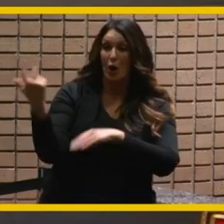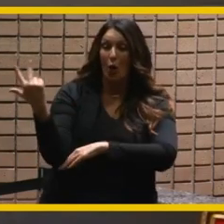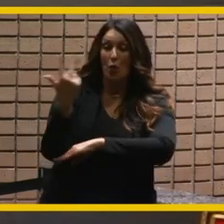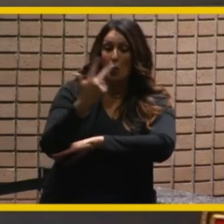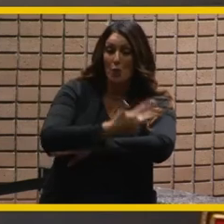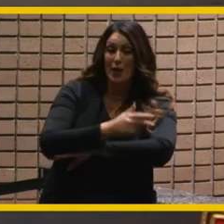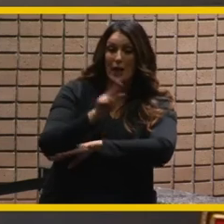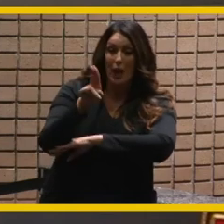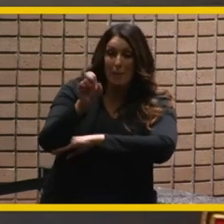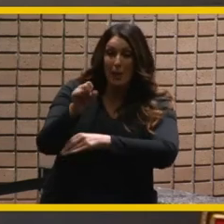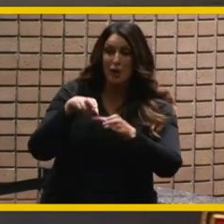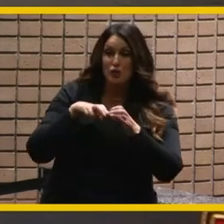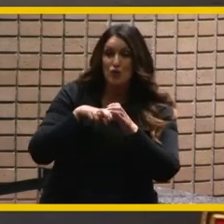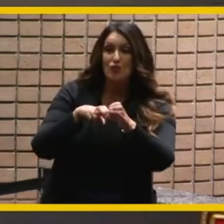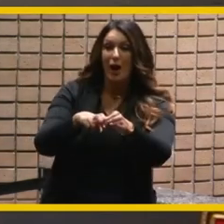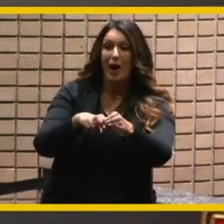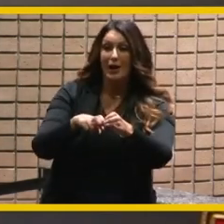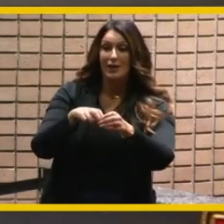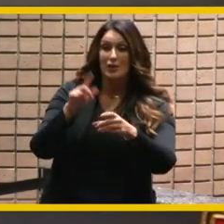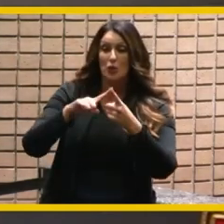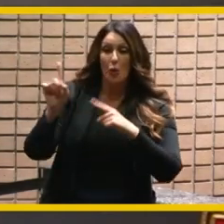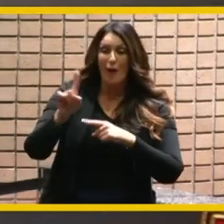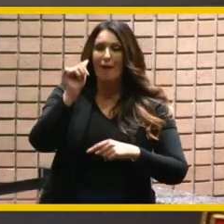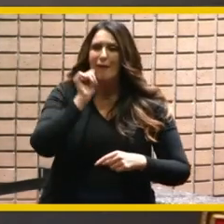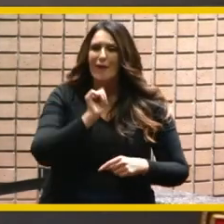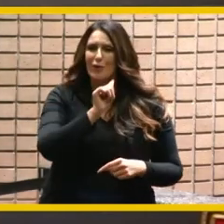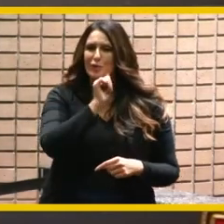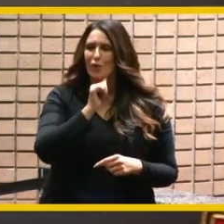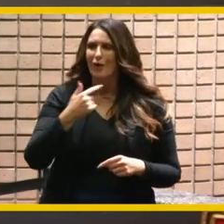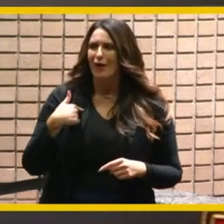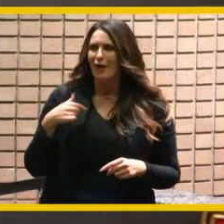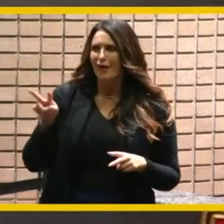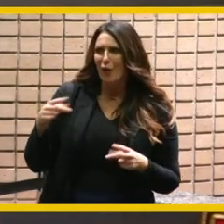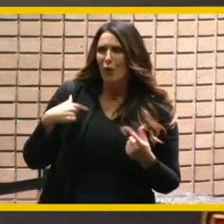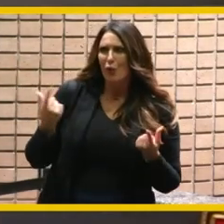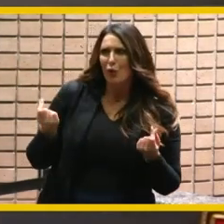so what do you do with your mayor for three days in arizona you visit different cities to gather